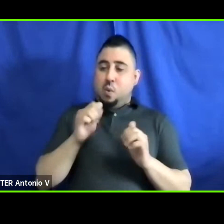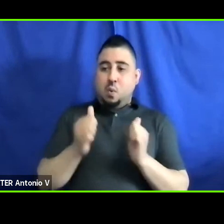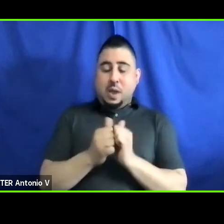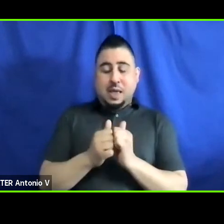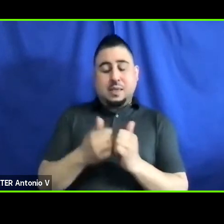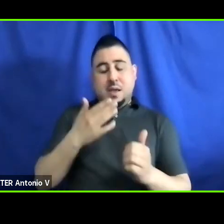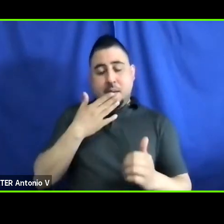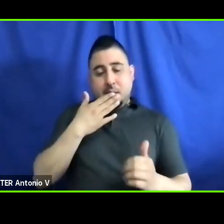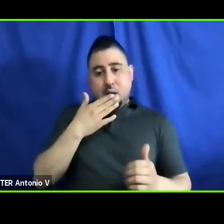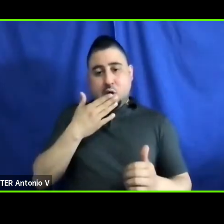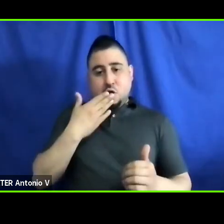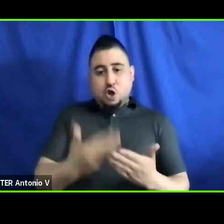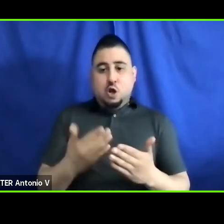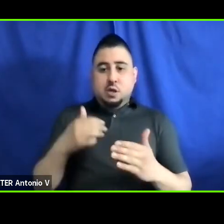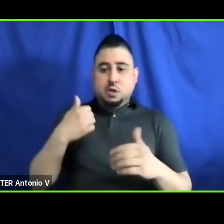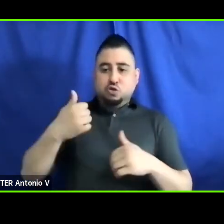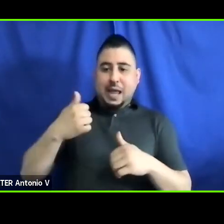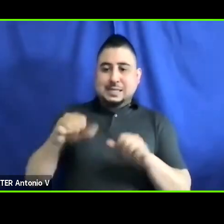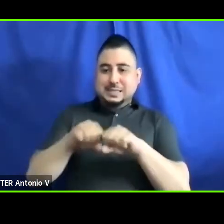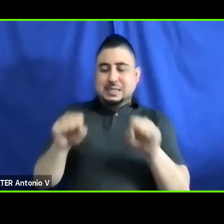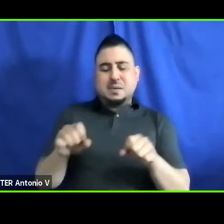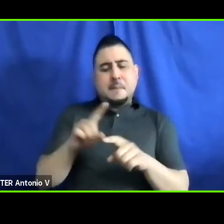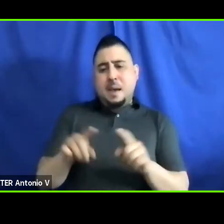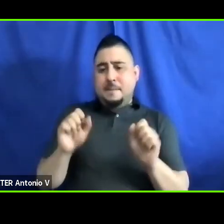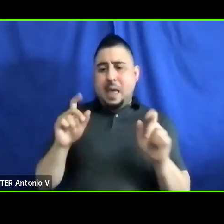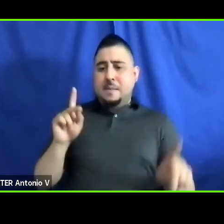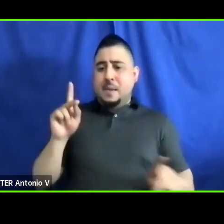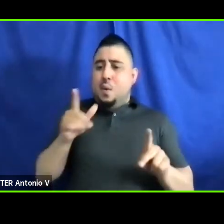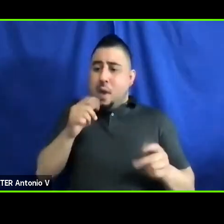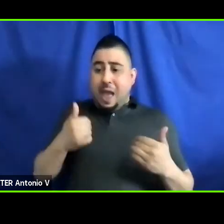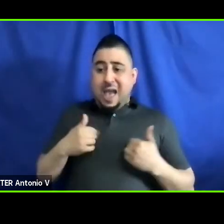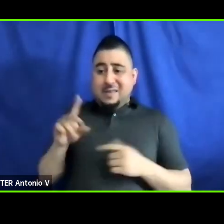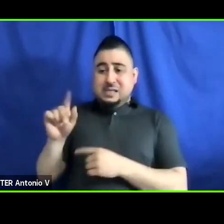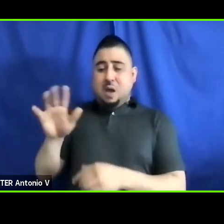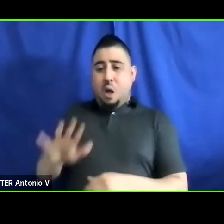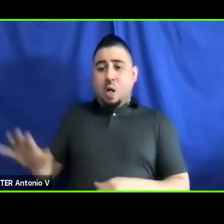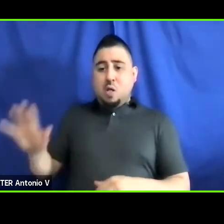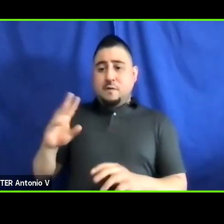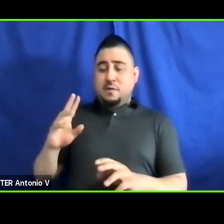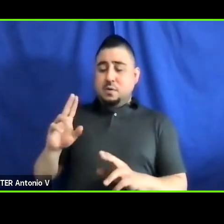accessible. But many, many people, with disabilities throughout the country have neither of those